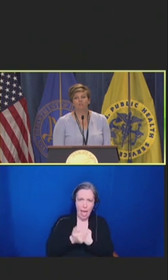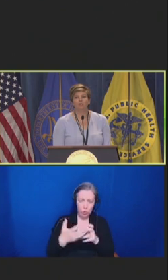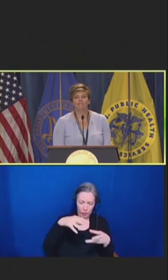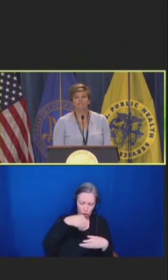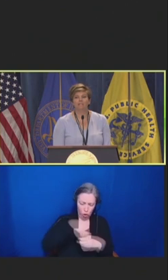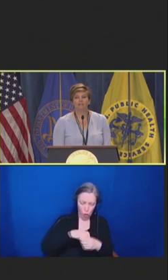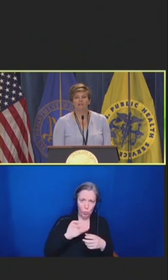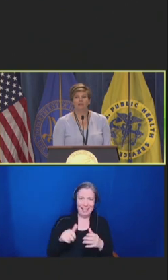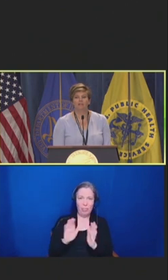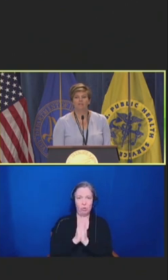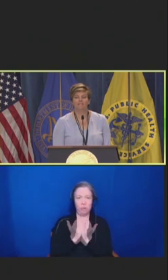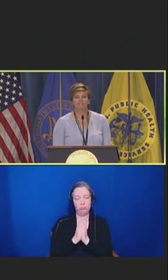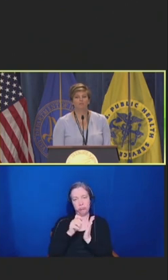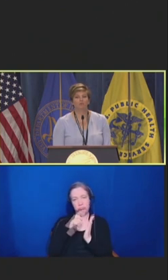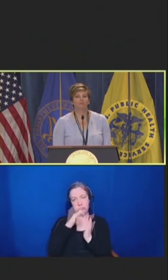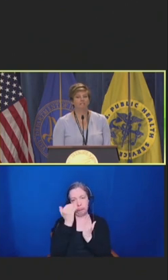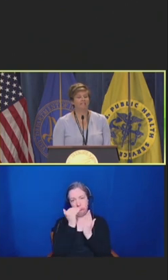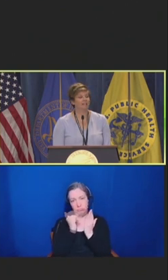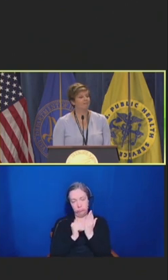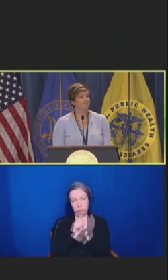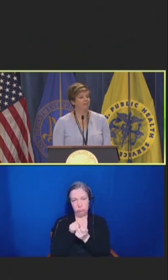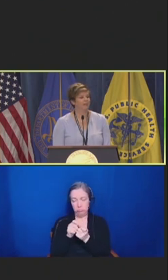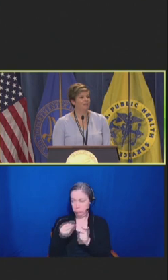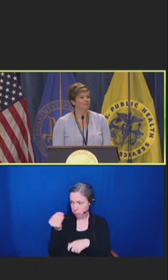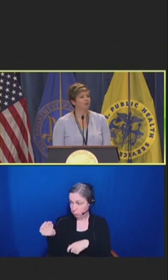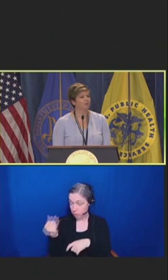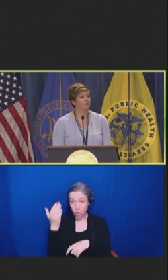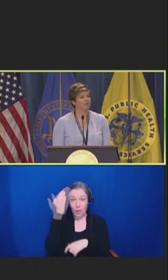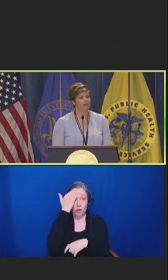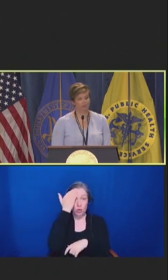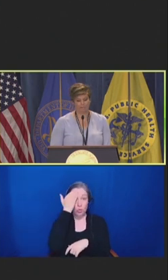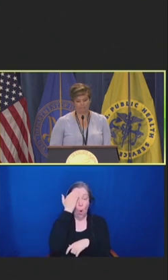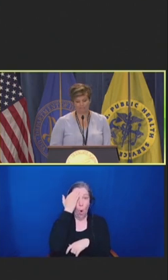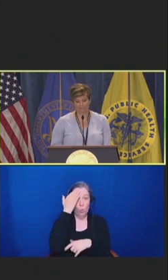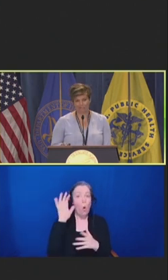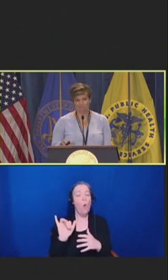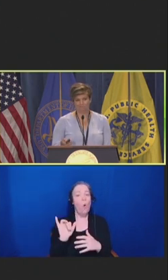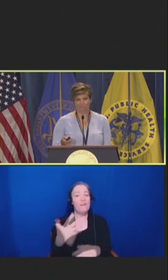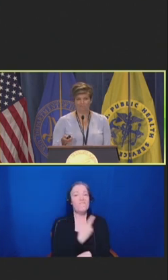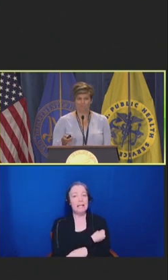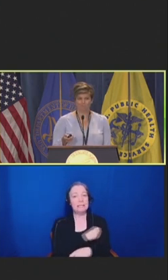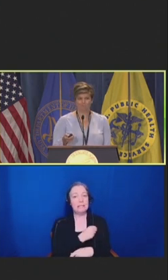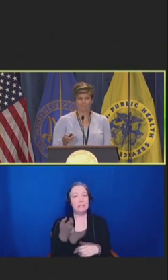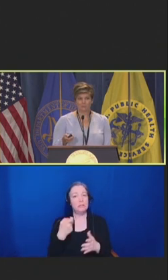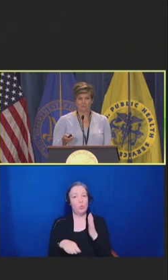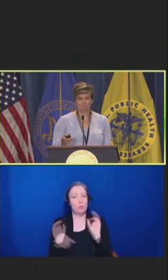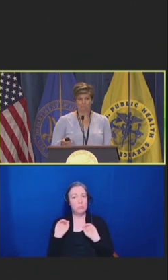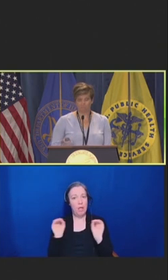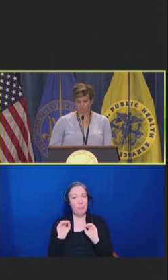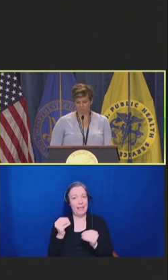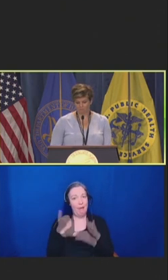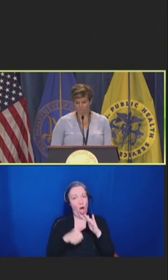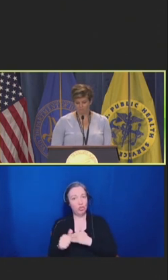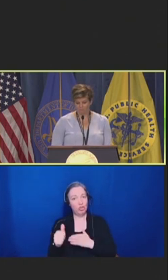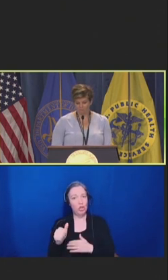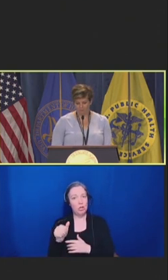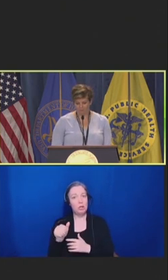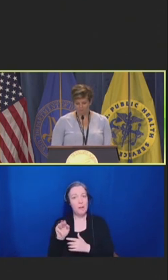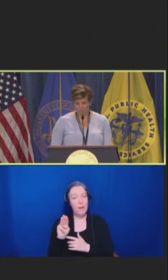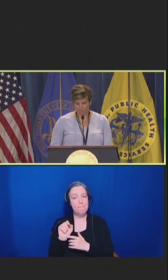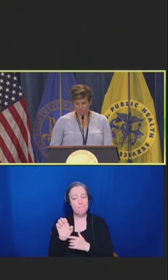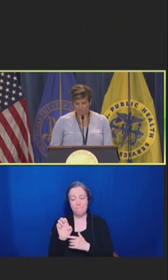that these vaccines were free to them as part of their Medicare Part D plan?